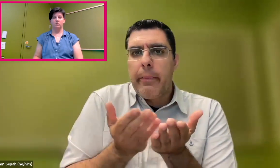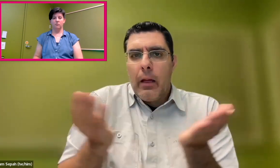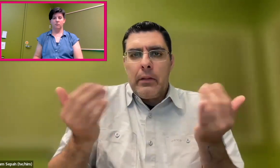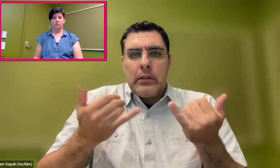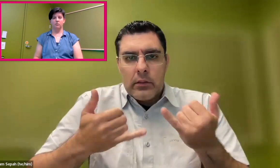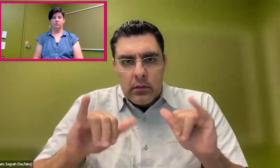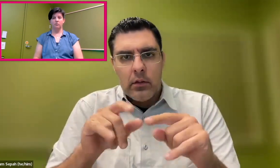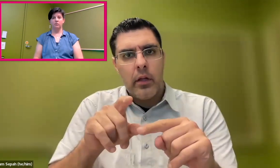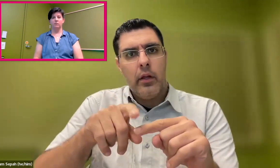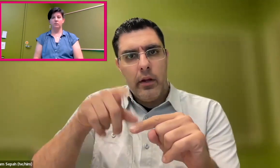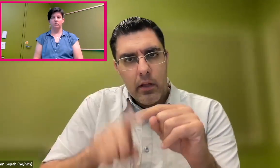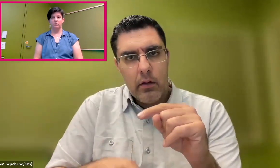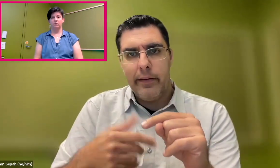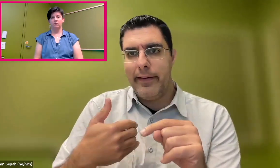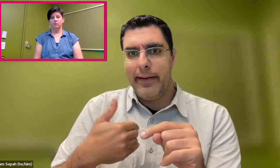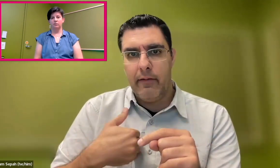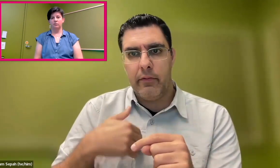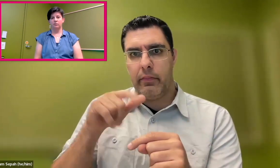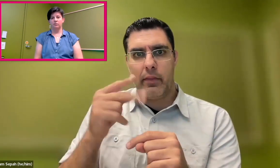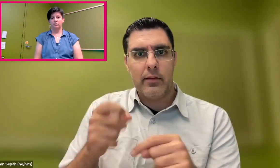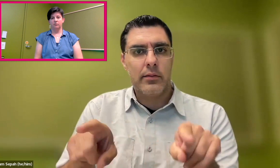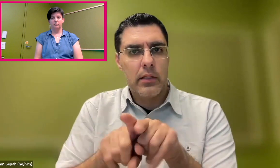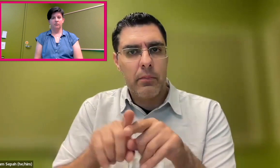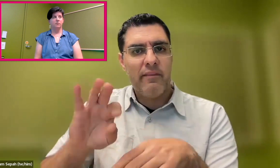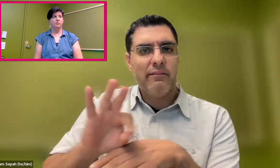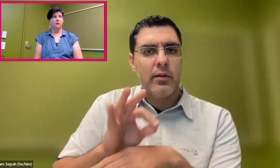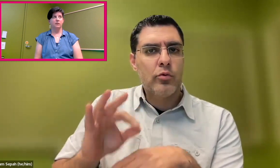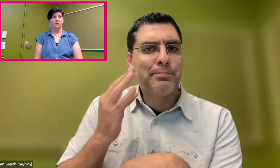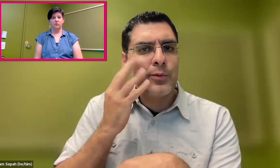And this includes millions of people who do not have access